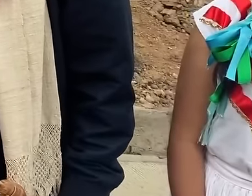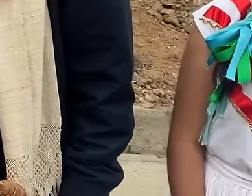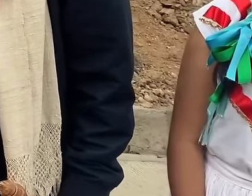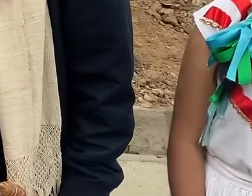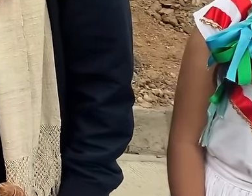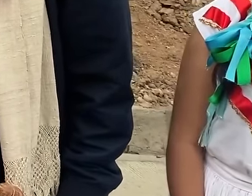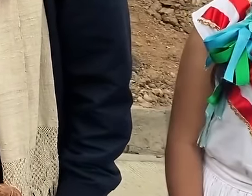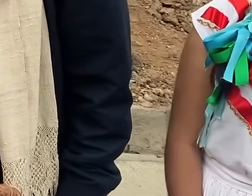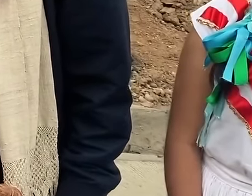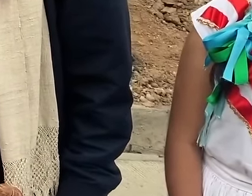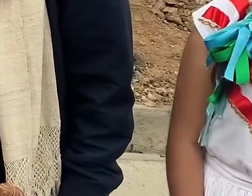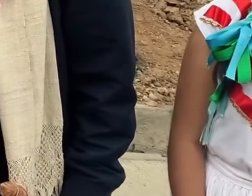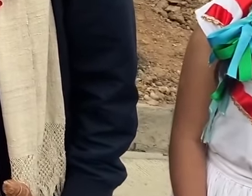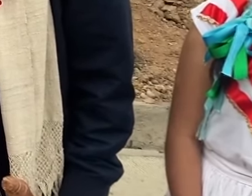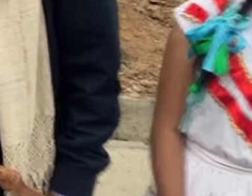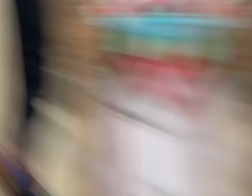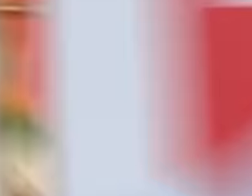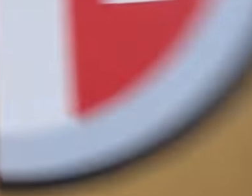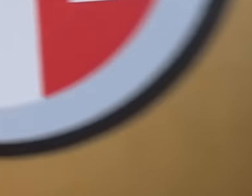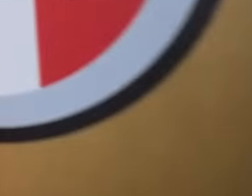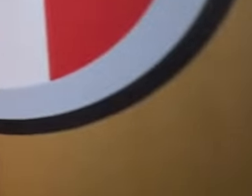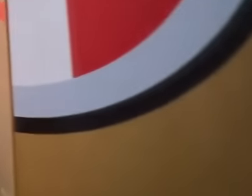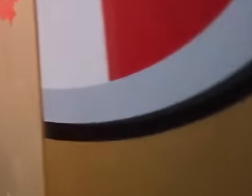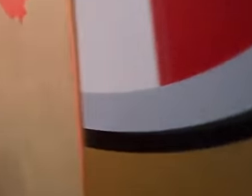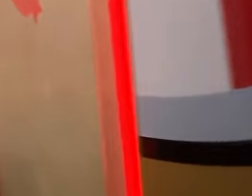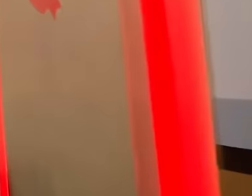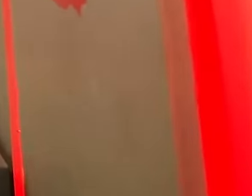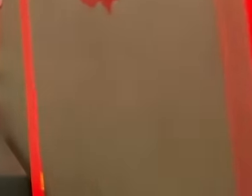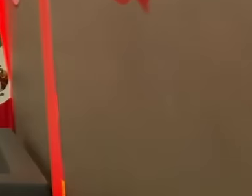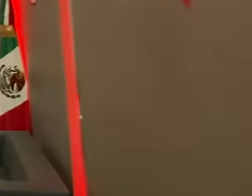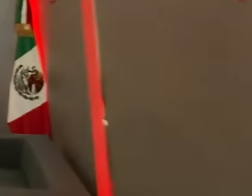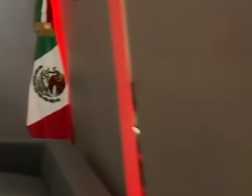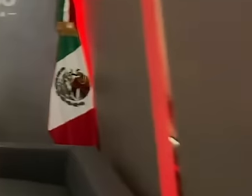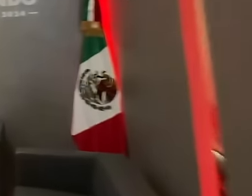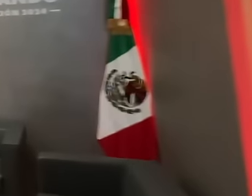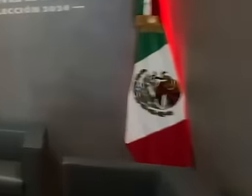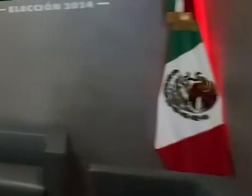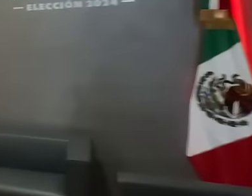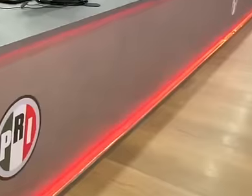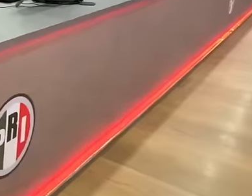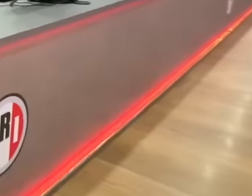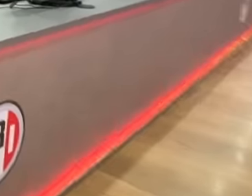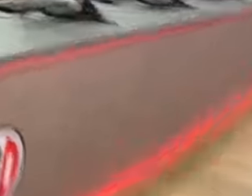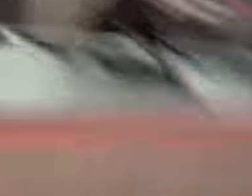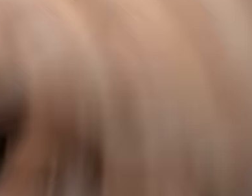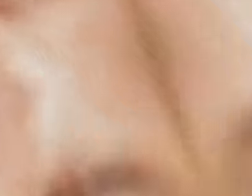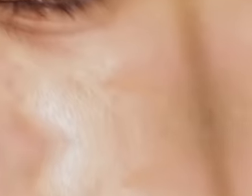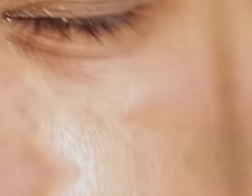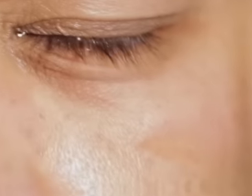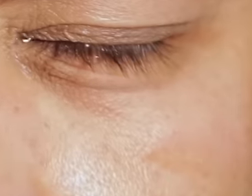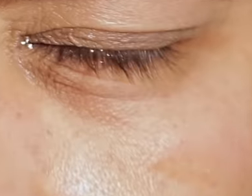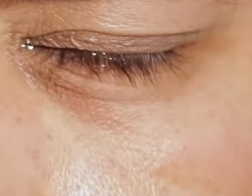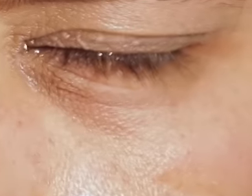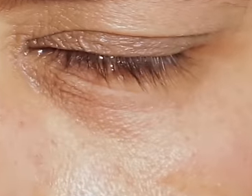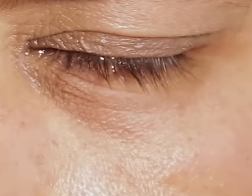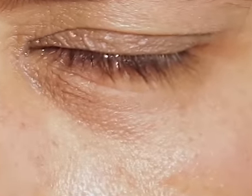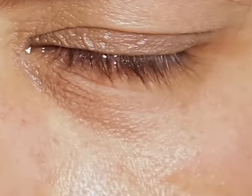transformation. We are living the last days of one of the political parties that has done